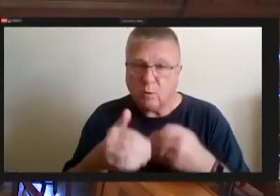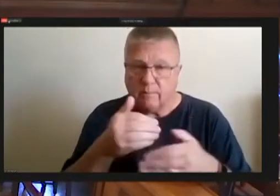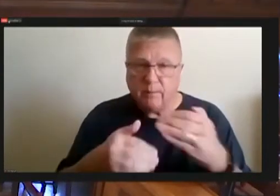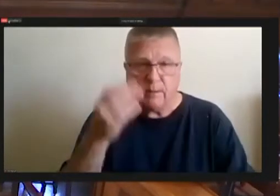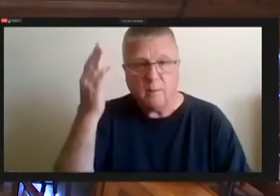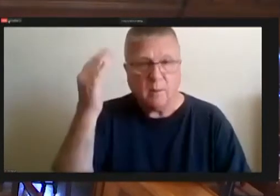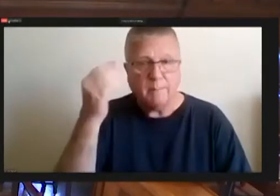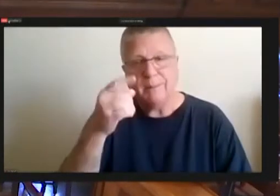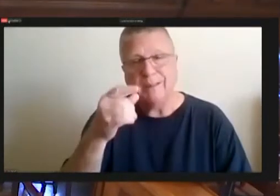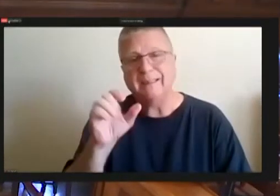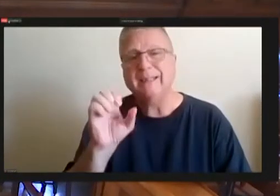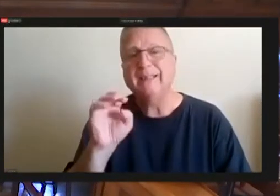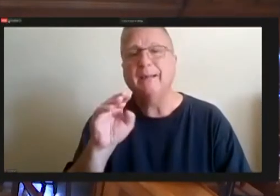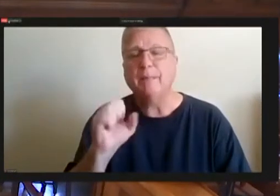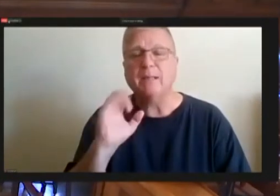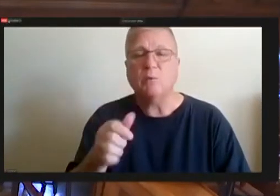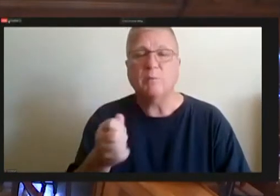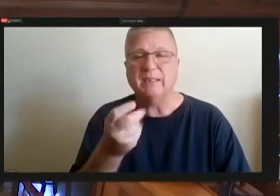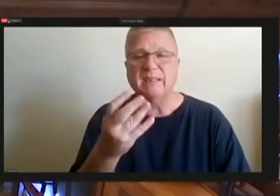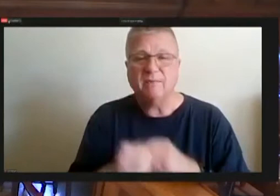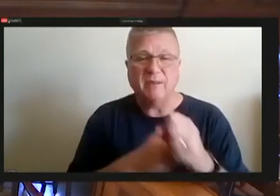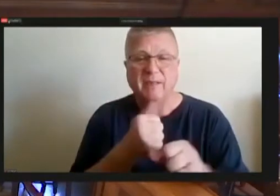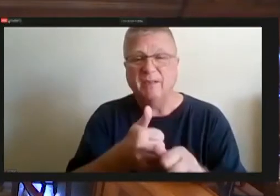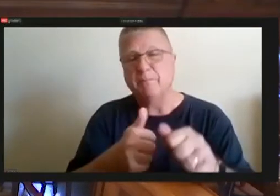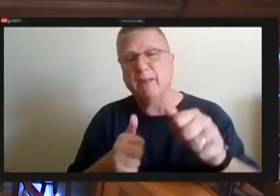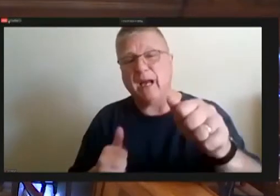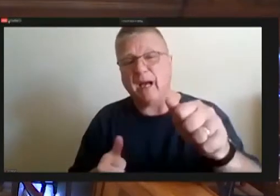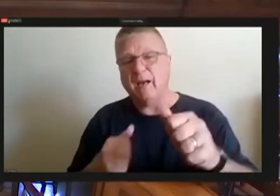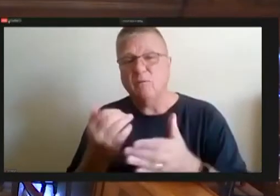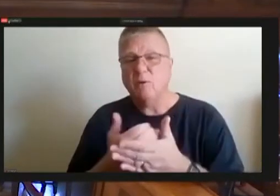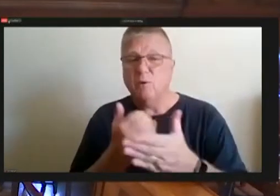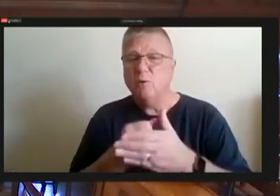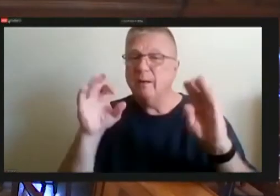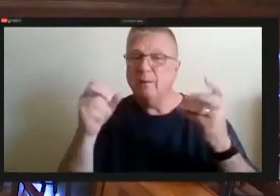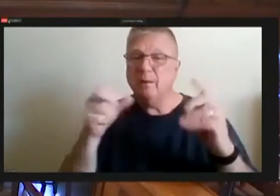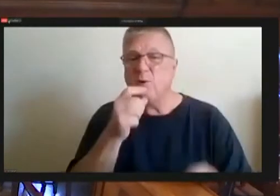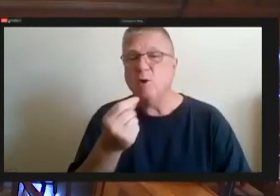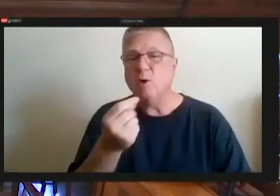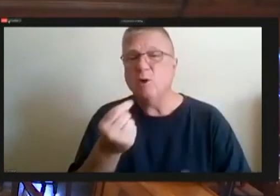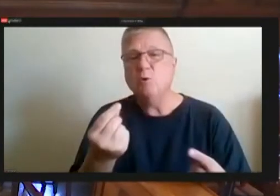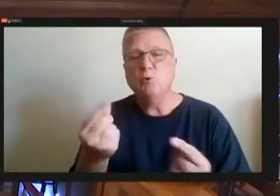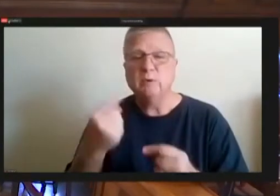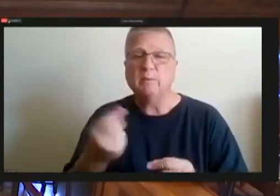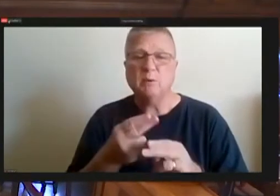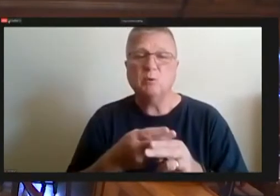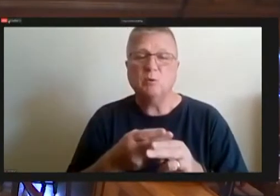if we don't do something relatively soon so open to discussion obviously supportive.